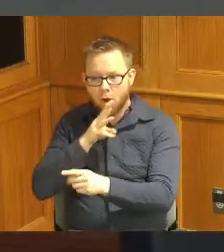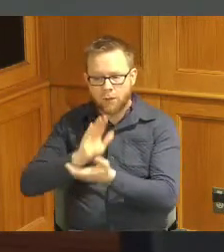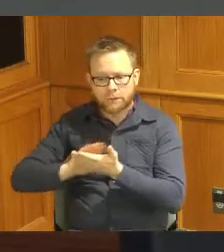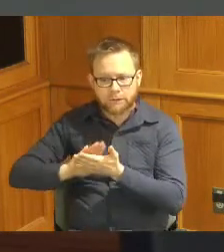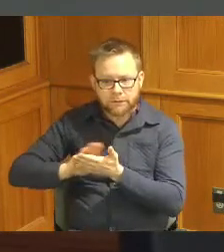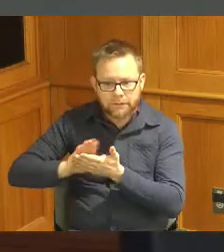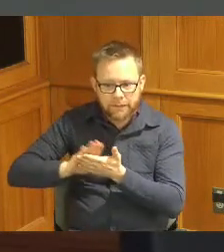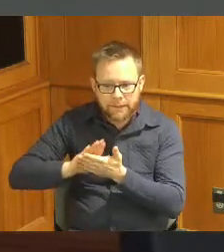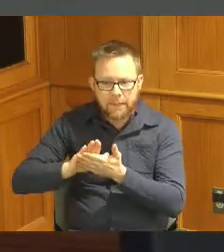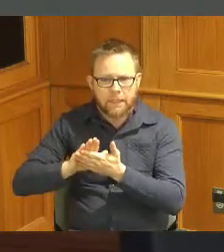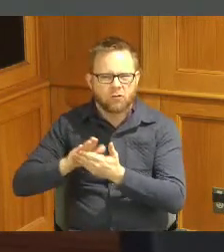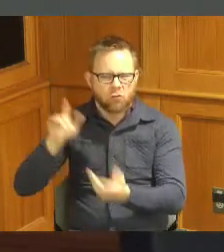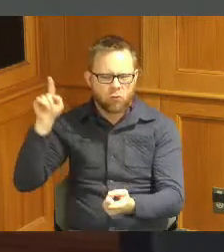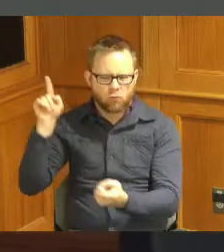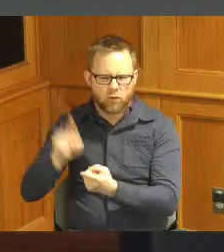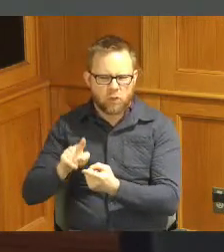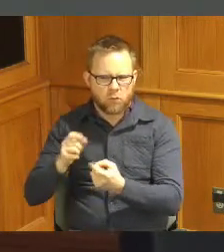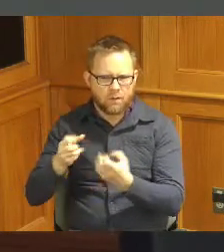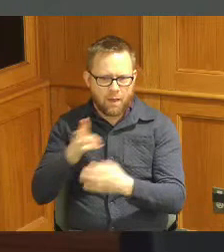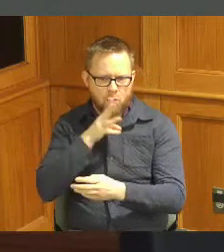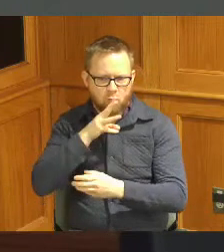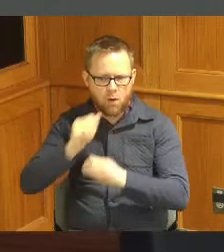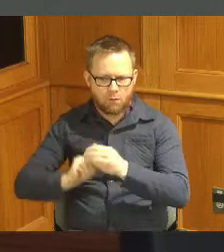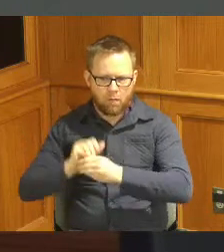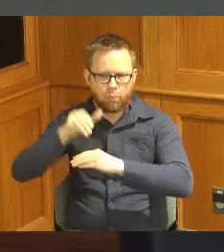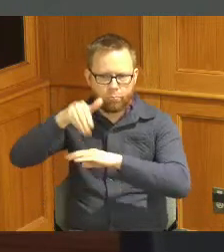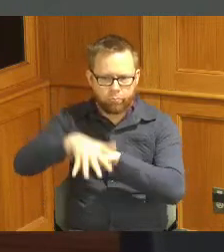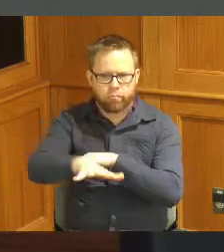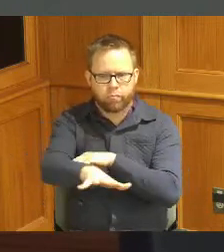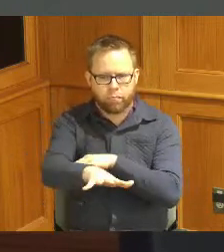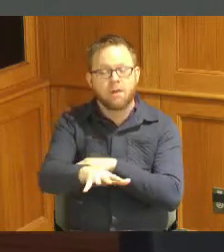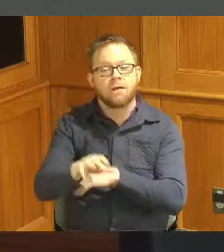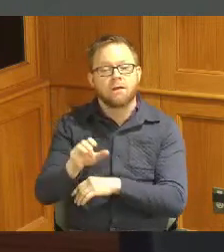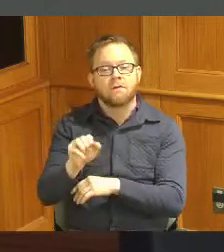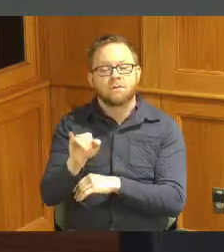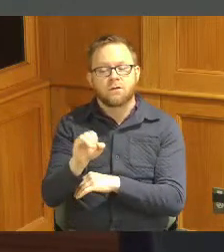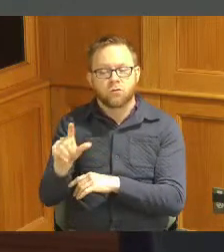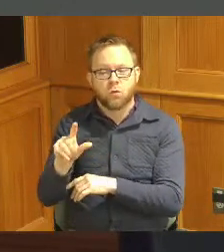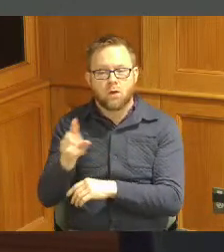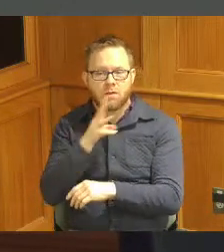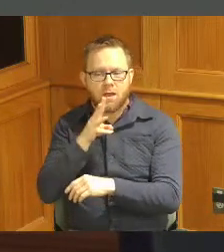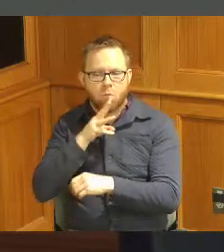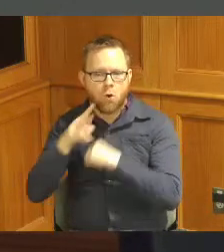overflows that type of thing and then the Soil and Water Conservation District which is also